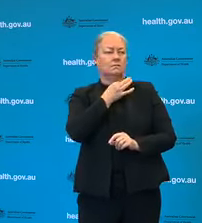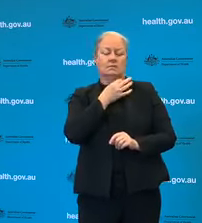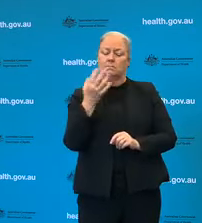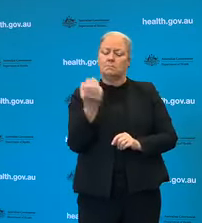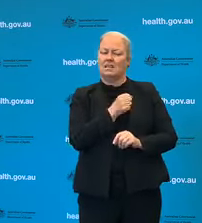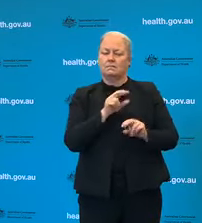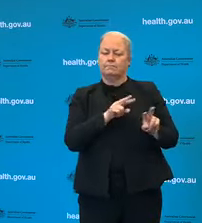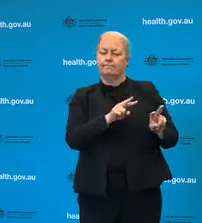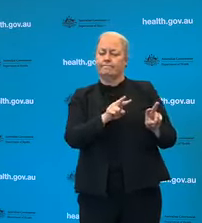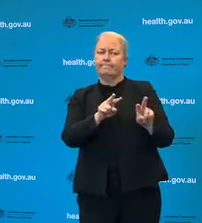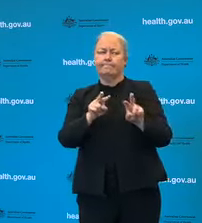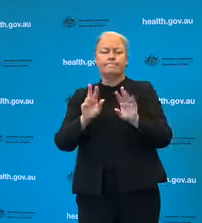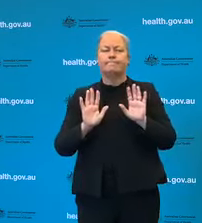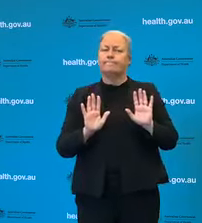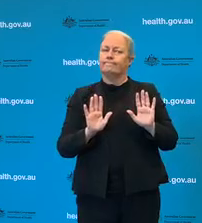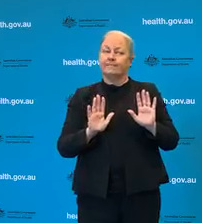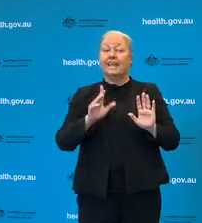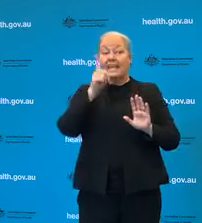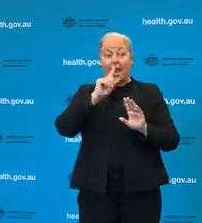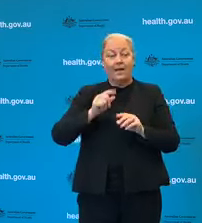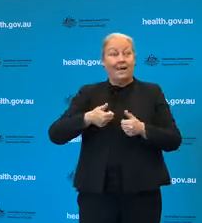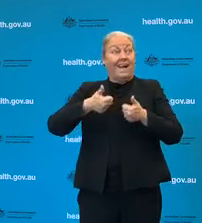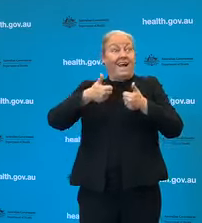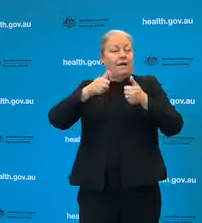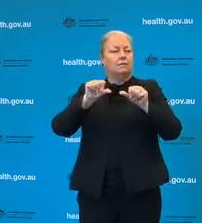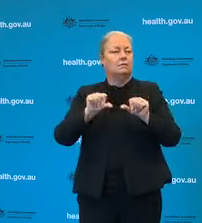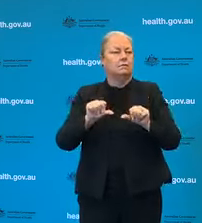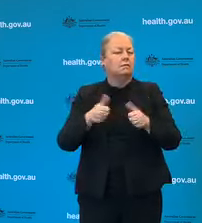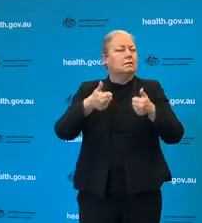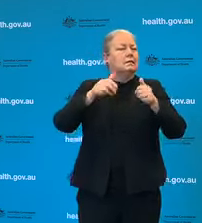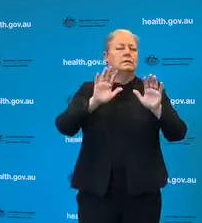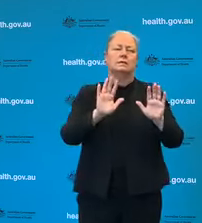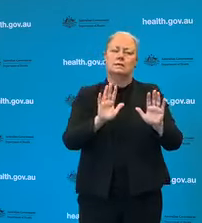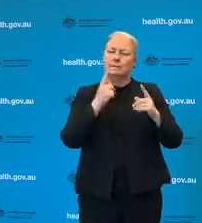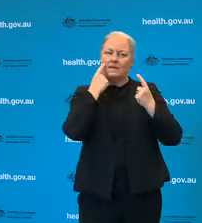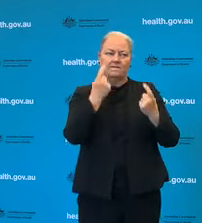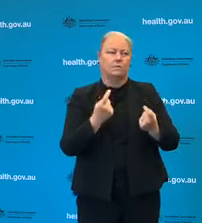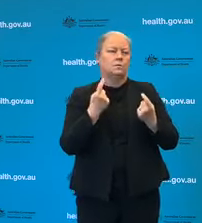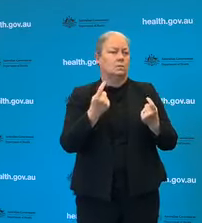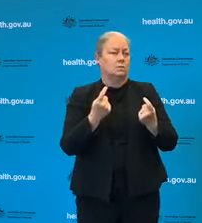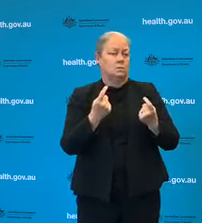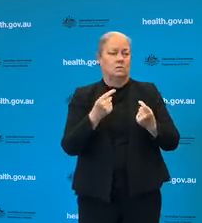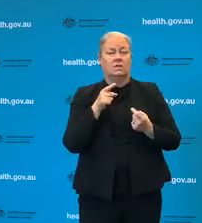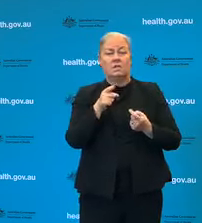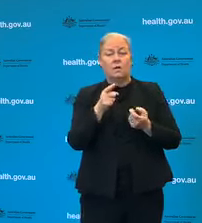a bumpy ride and it may well be the case that those numbers come up a